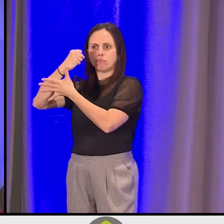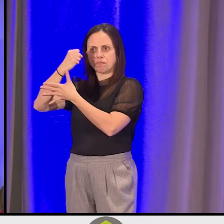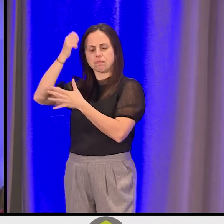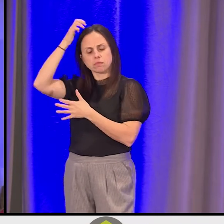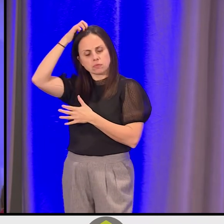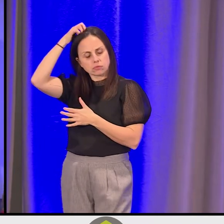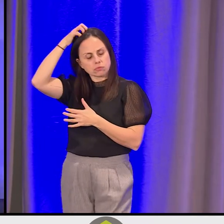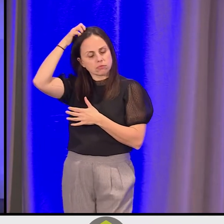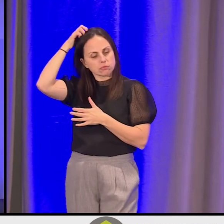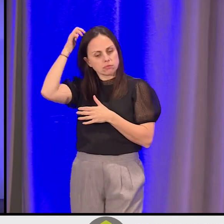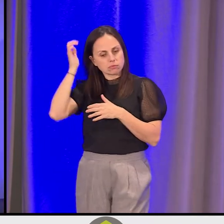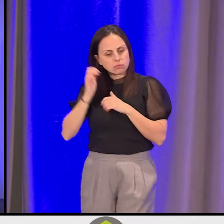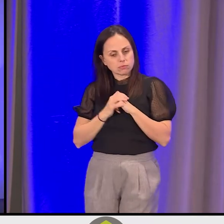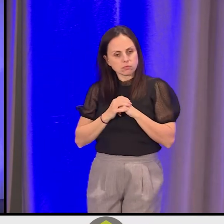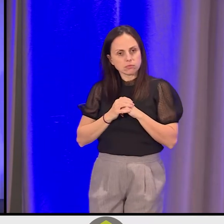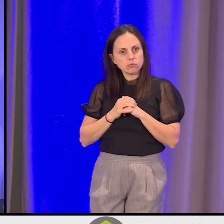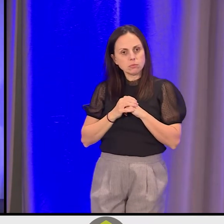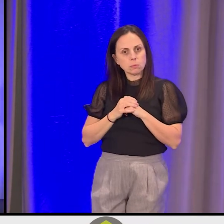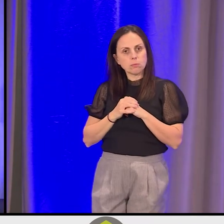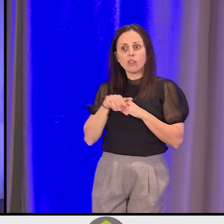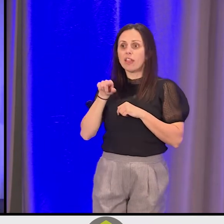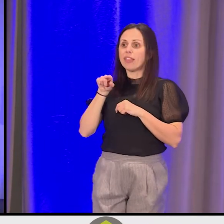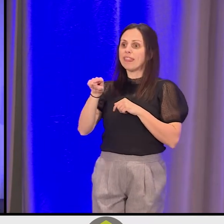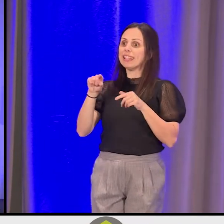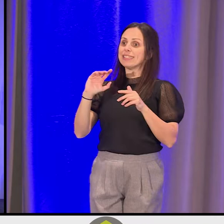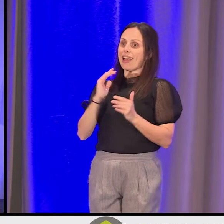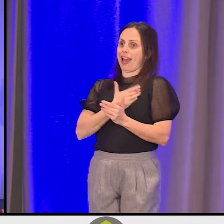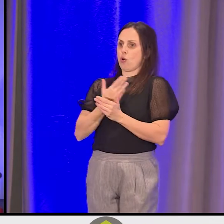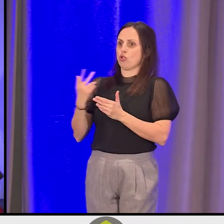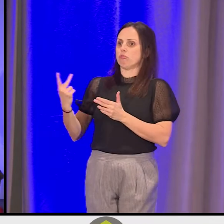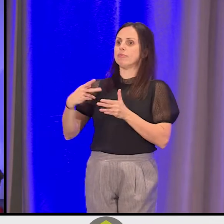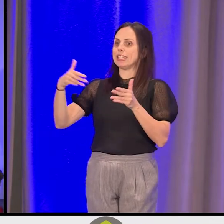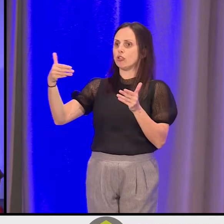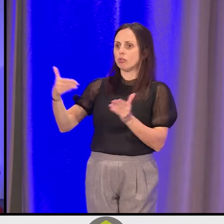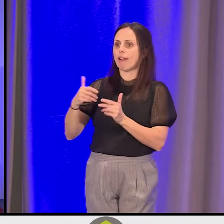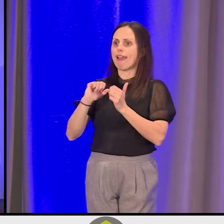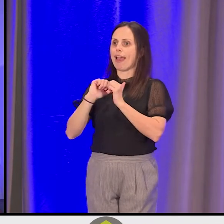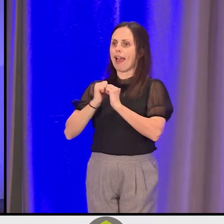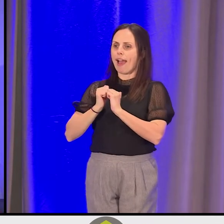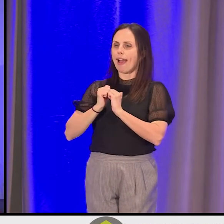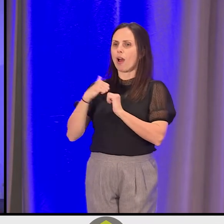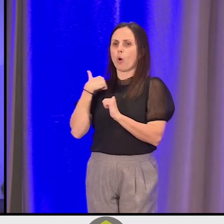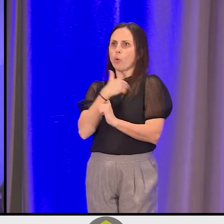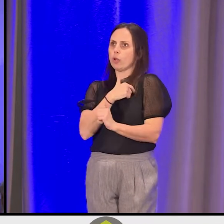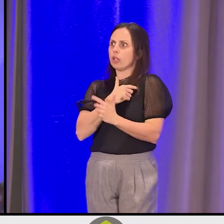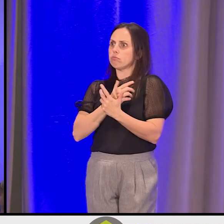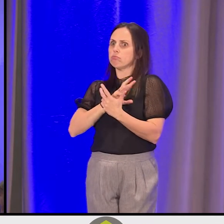And so this is a little bit of our introduction of how it is that we come to be with you